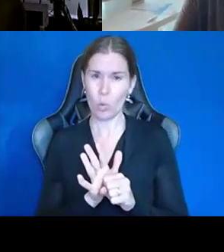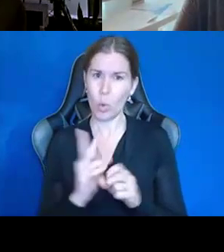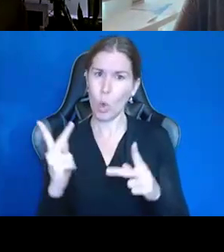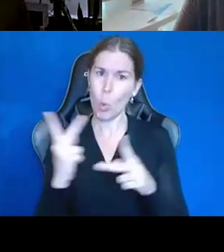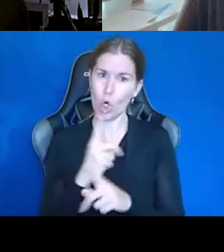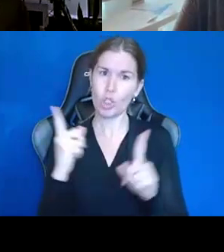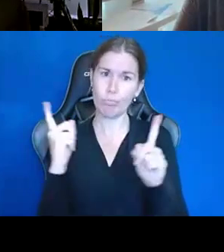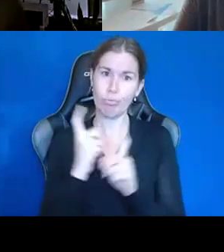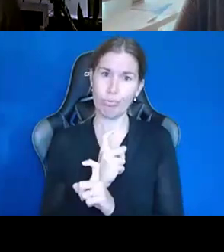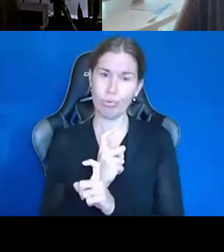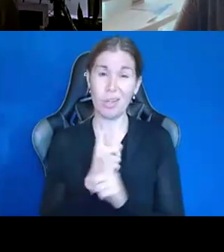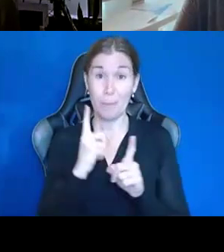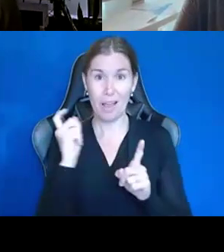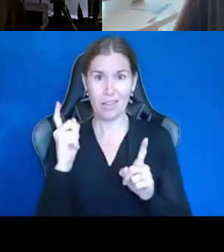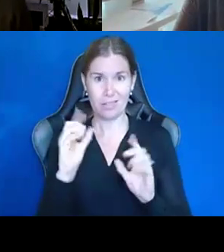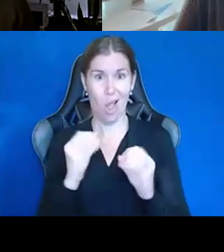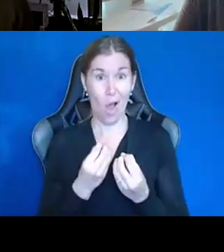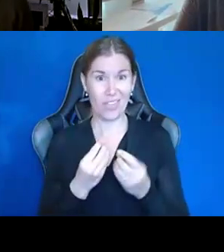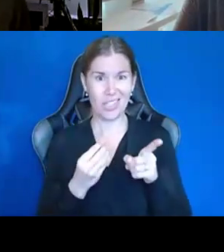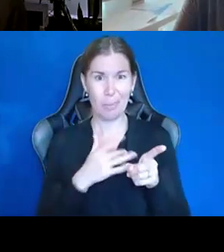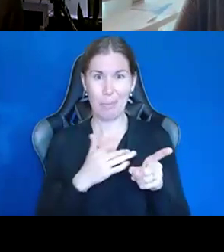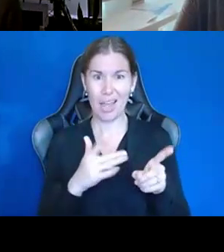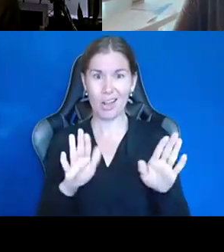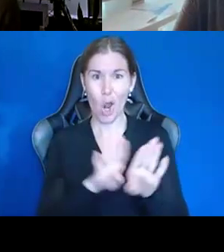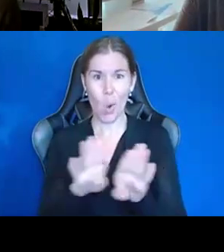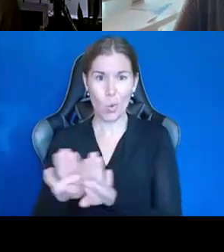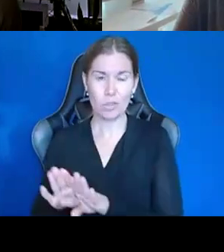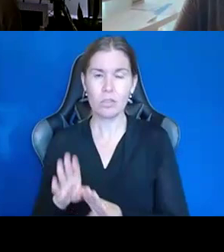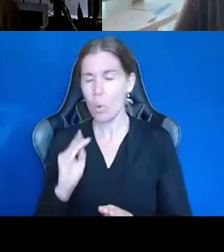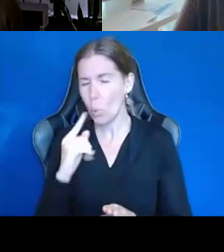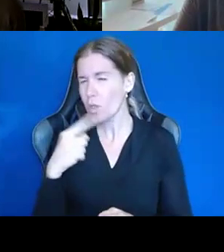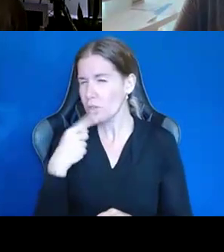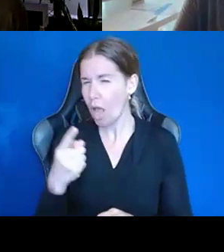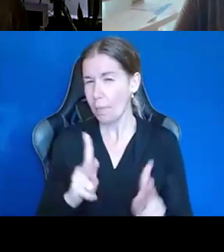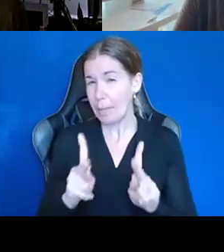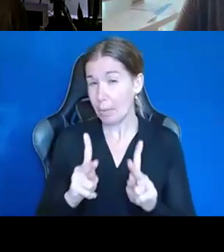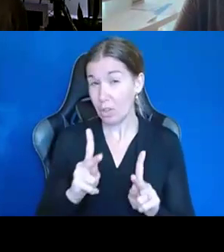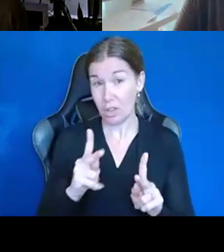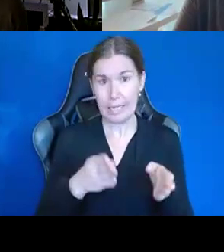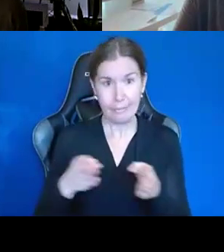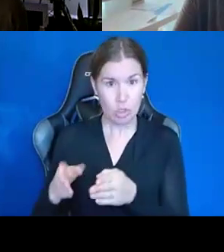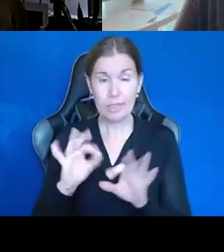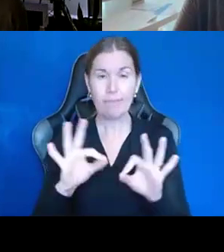Offices were closed. So, I will tell individuals and families, that's a tough part, but I think once we nail